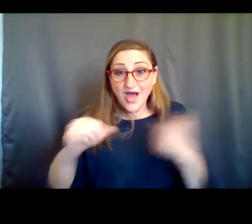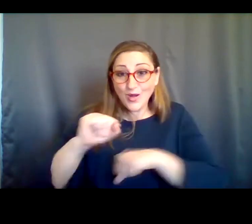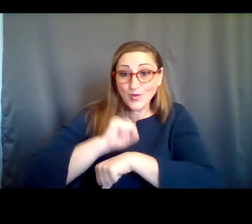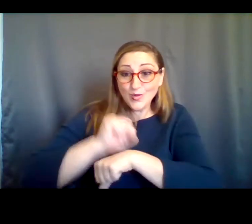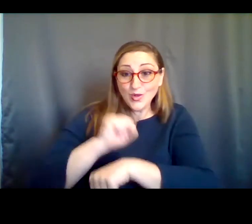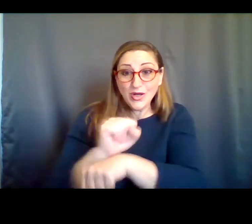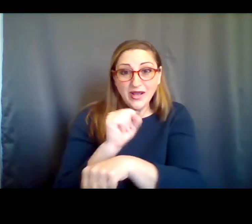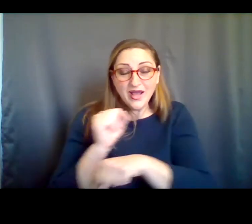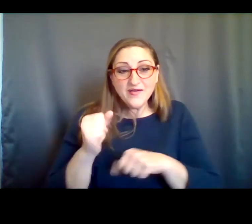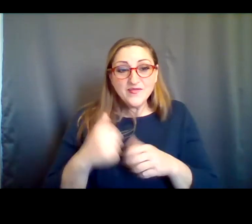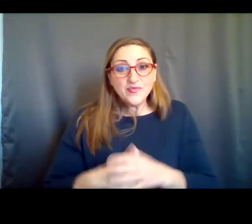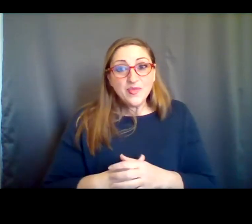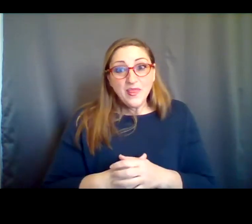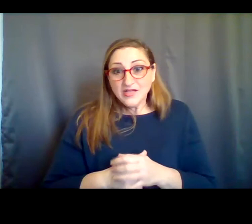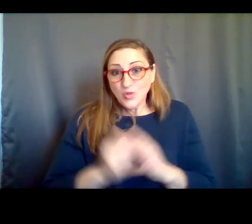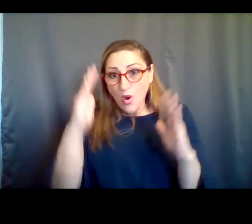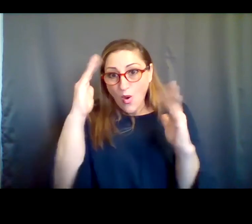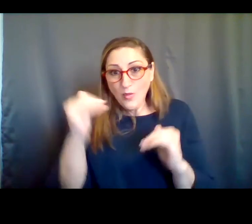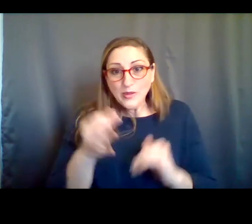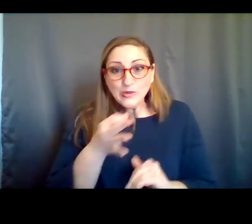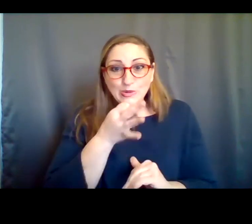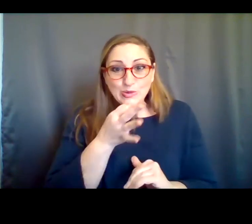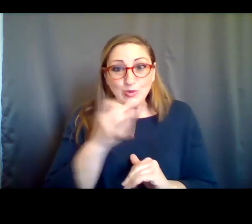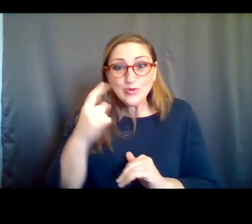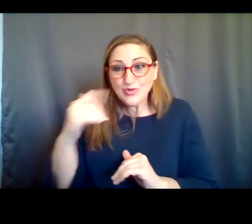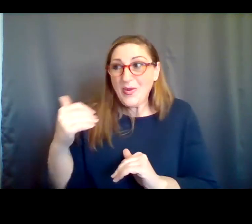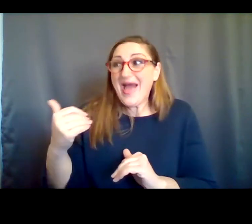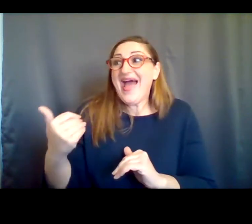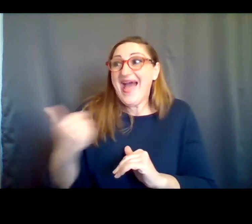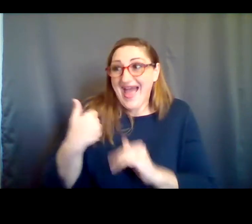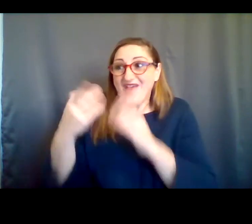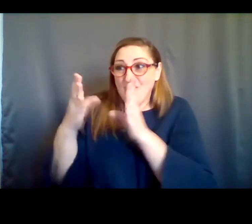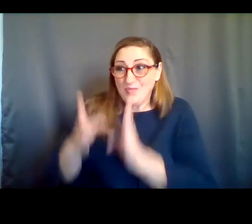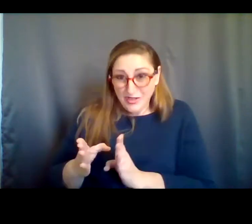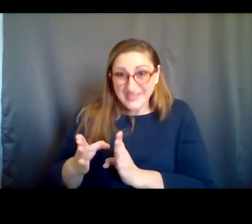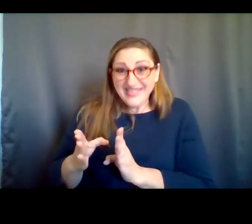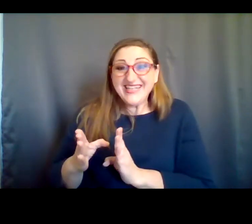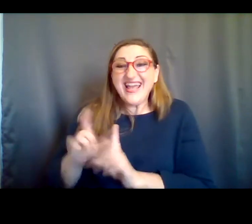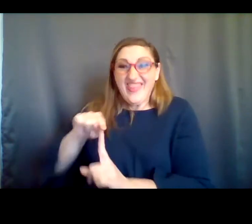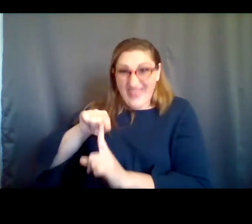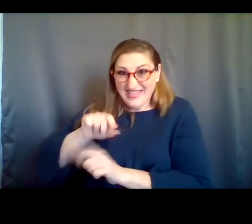add somebody to our team whose dedicated job will be this, as this appears to be part